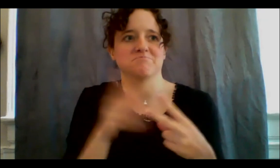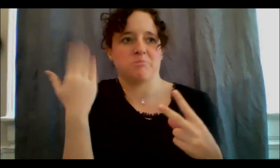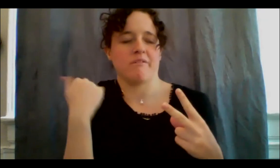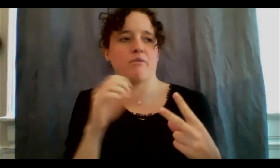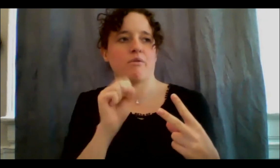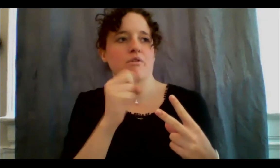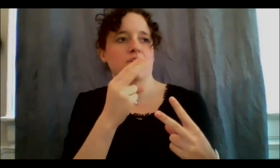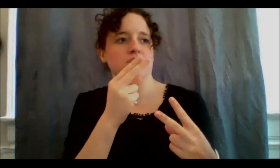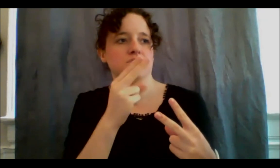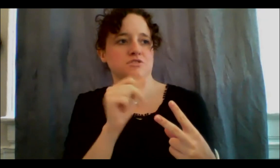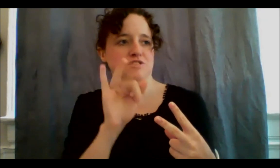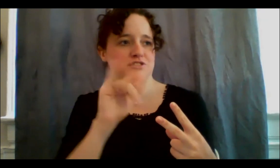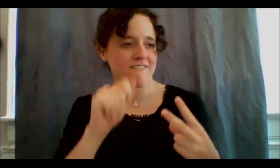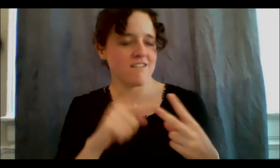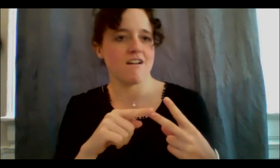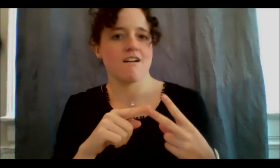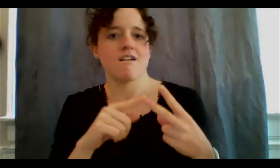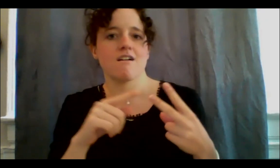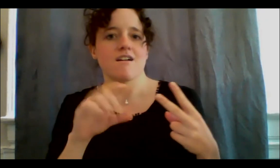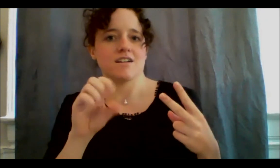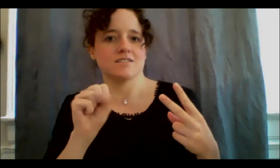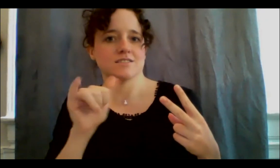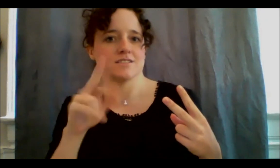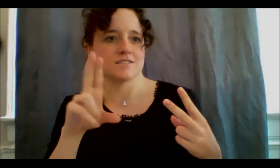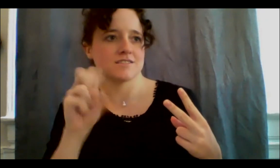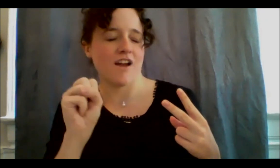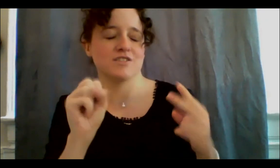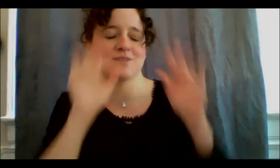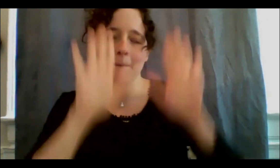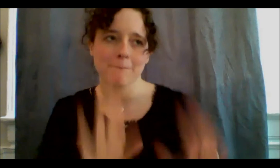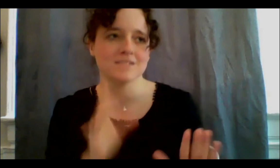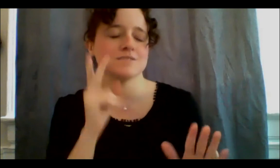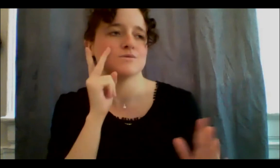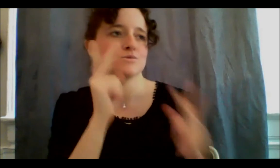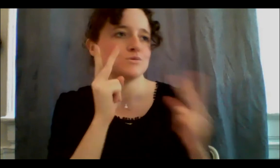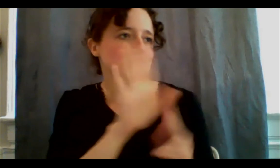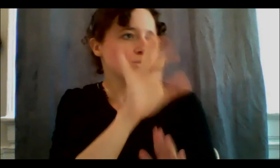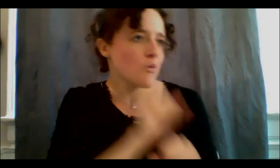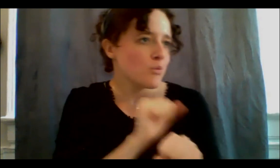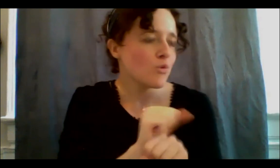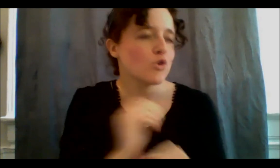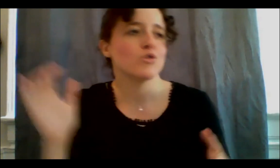see your work and be able to be on this panel with you, so thank you StreetART and thank you Muse for having me here. Chi-miigwech.